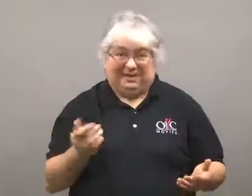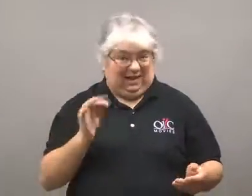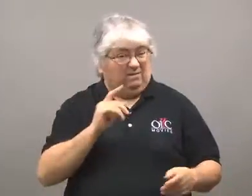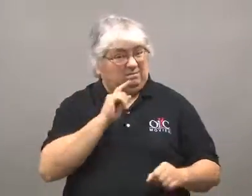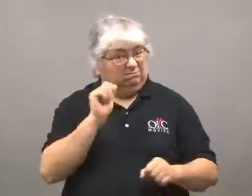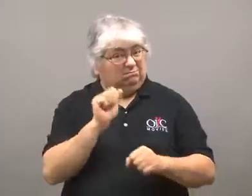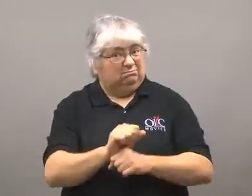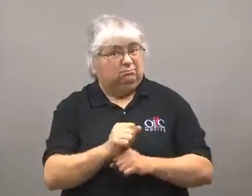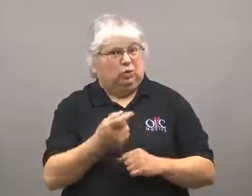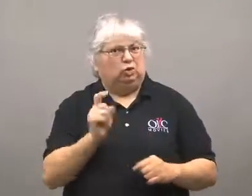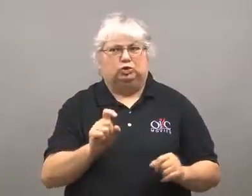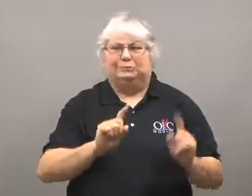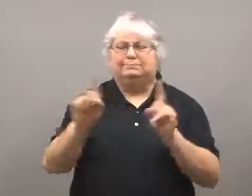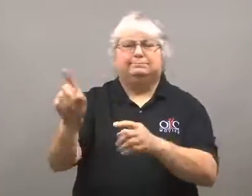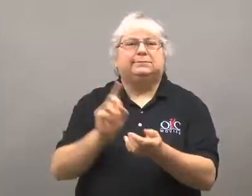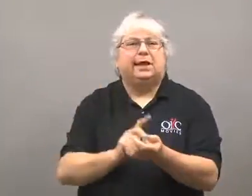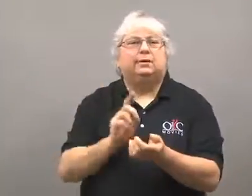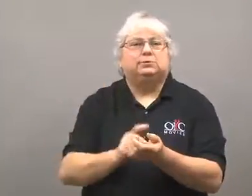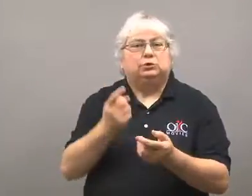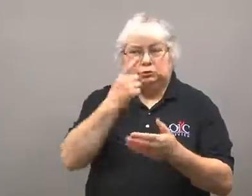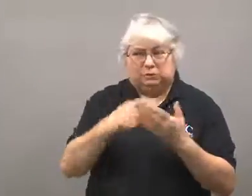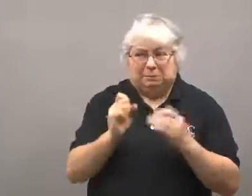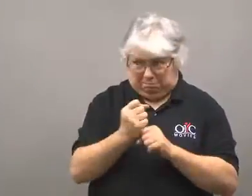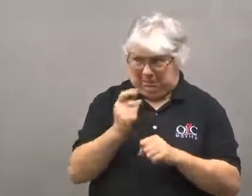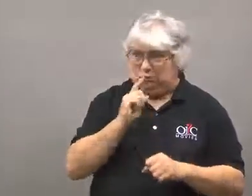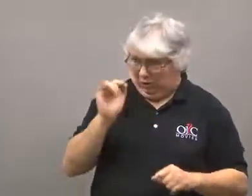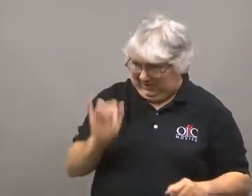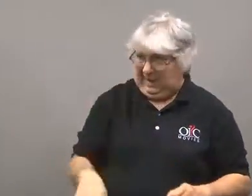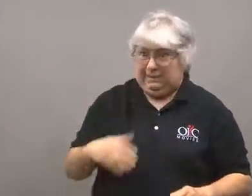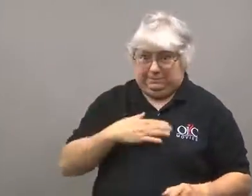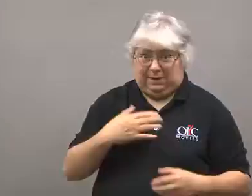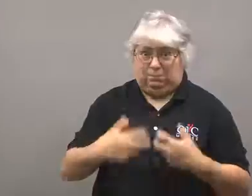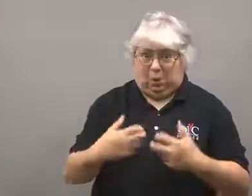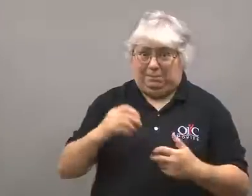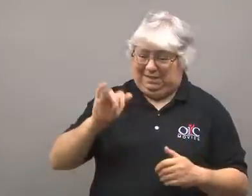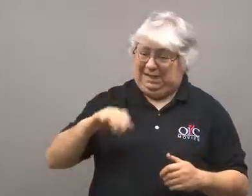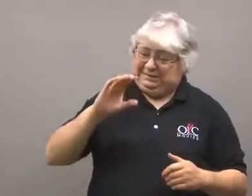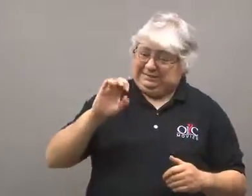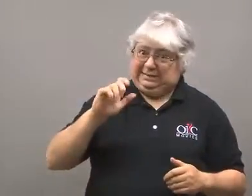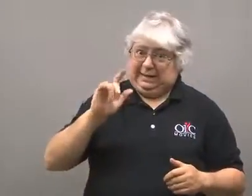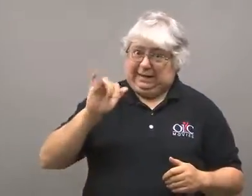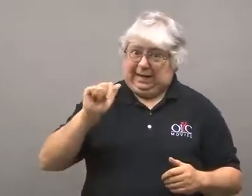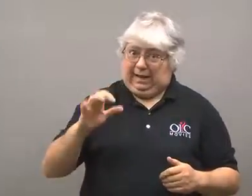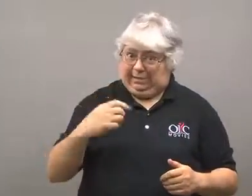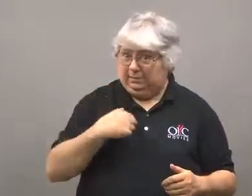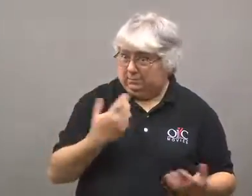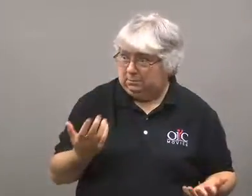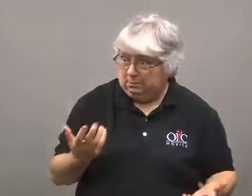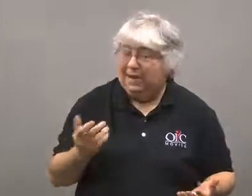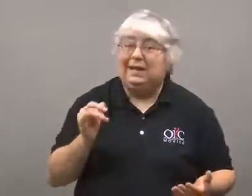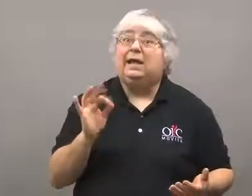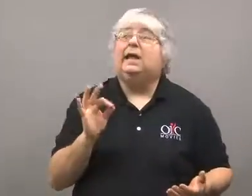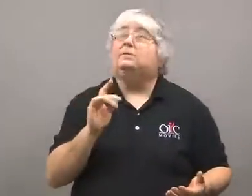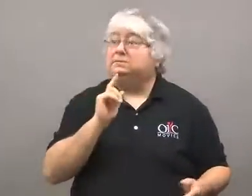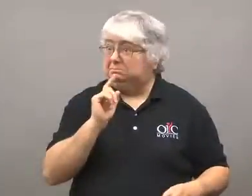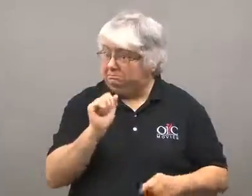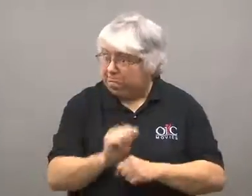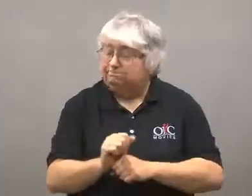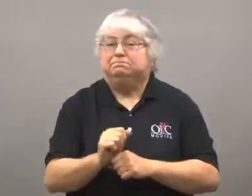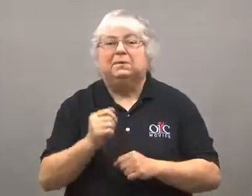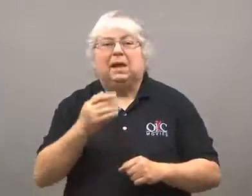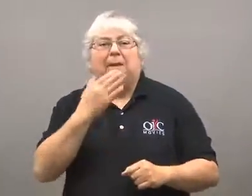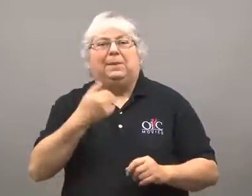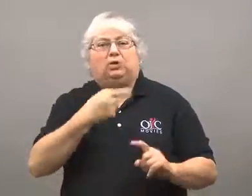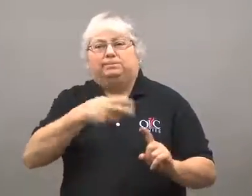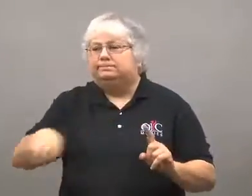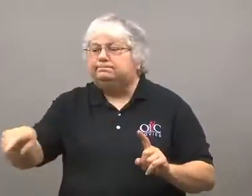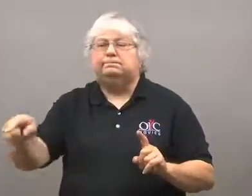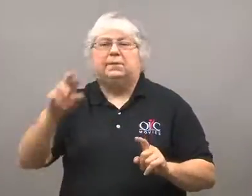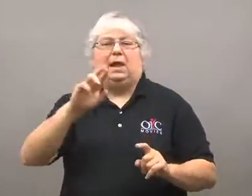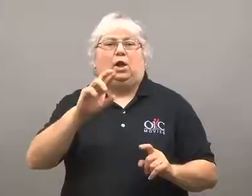If that's the case, go to the doctor and find out if you do have celiac disease.